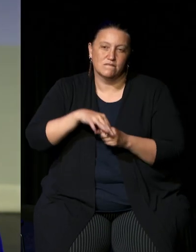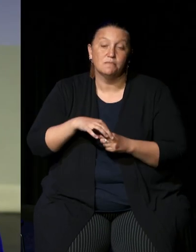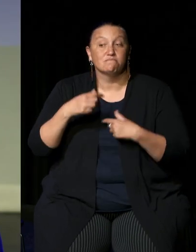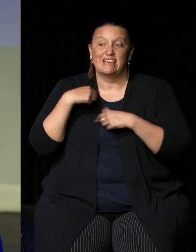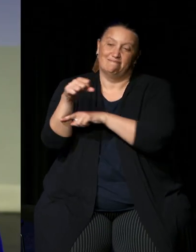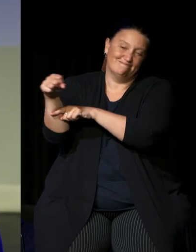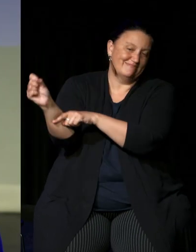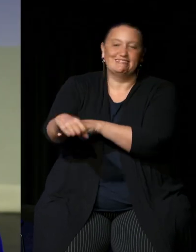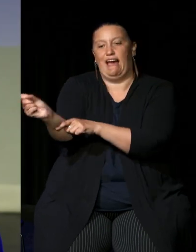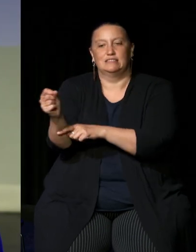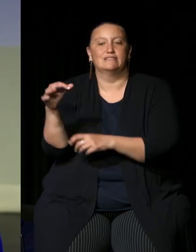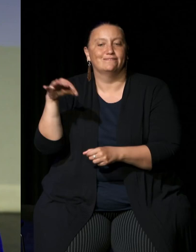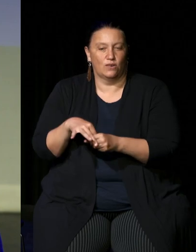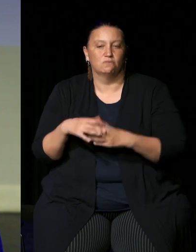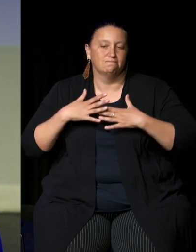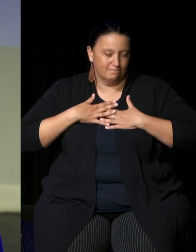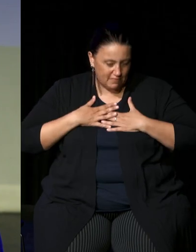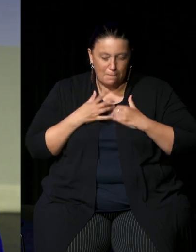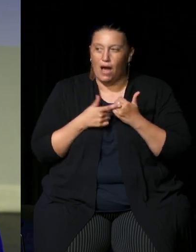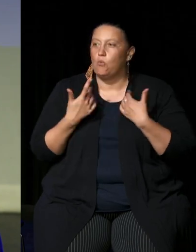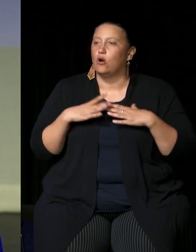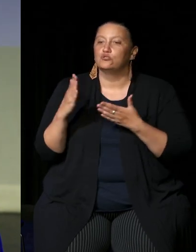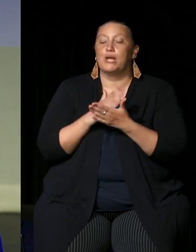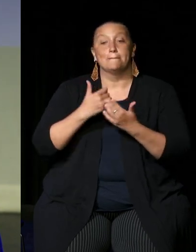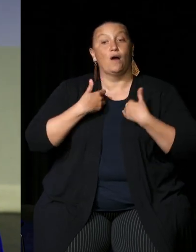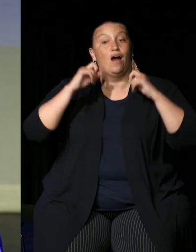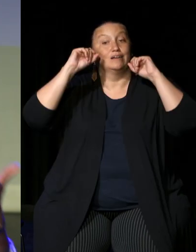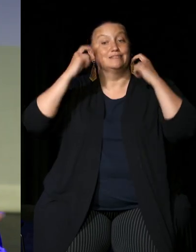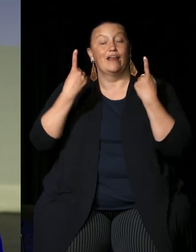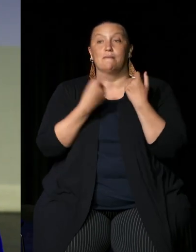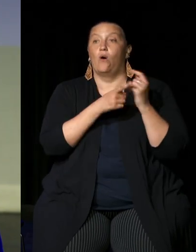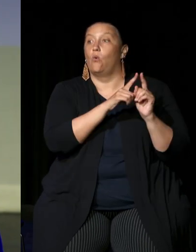yes and I want to share the understanding I have but the understanding from a range of